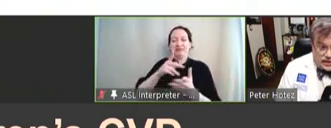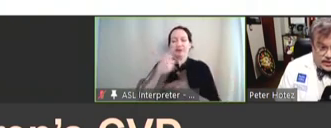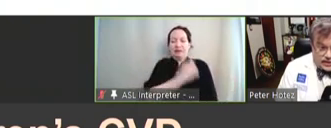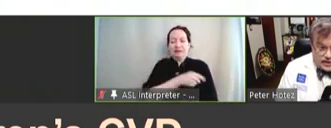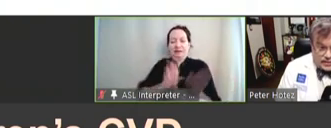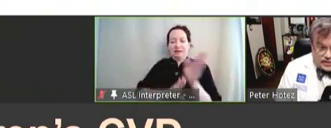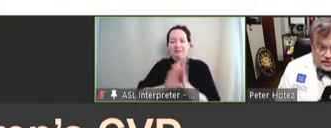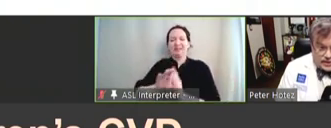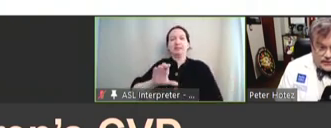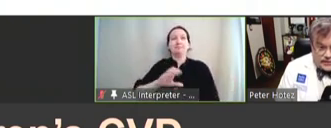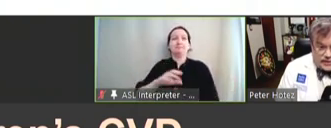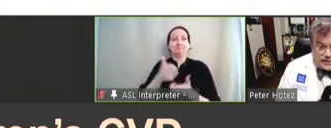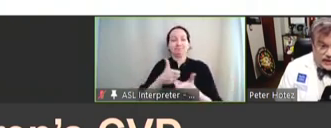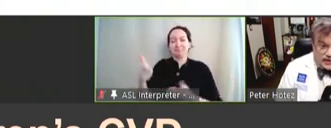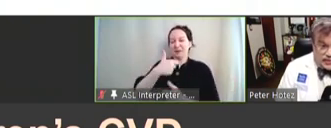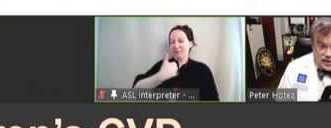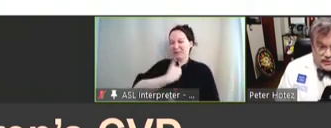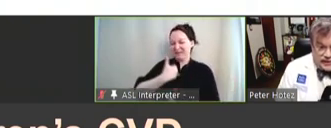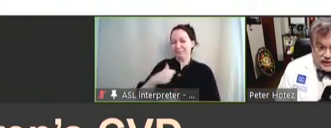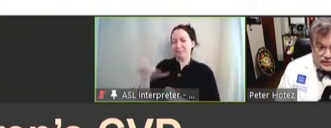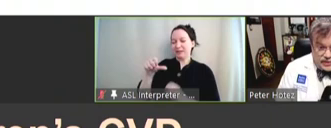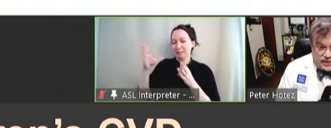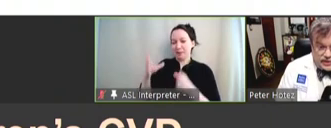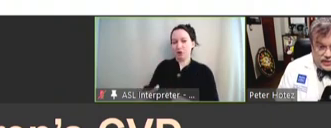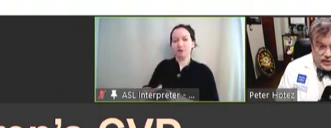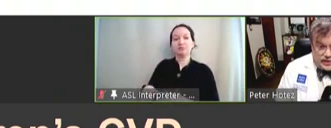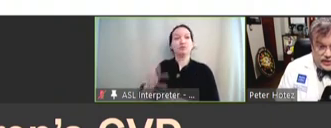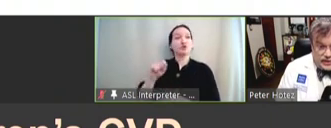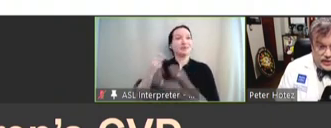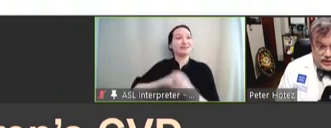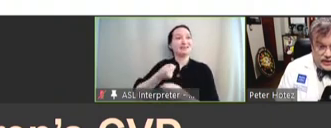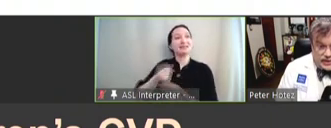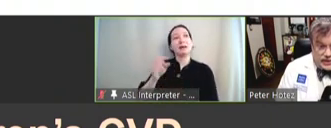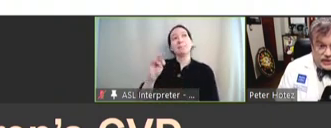co-headed by myself and my science partner for the last 20 years, Mary Elena Bottazzi, is